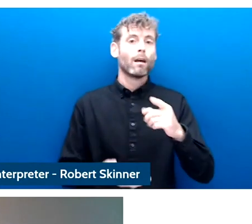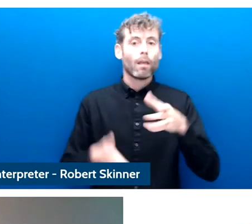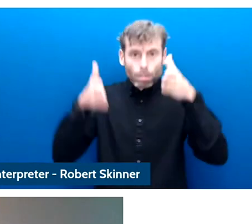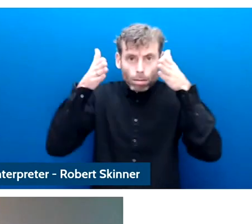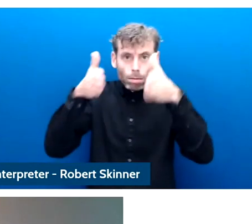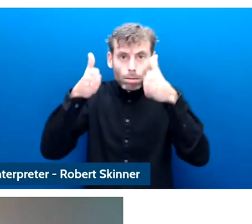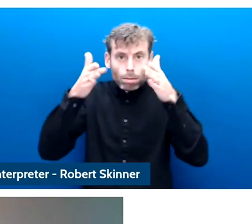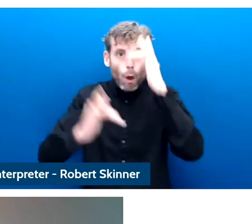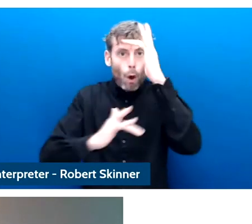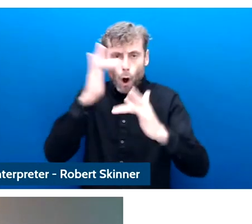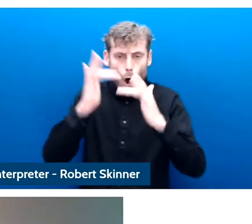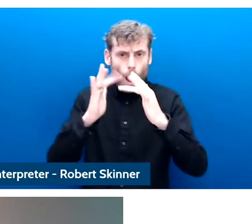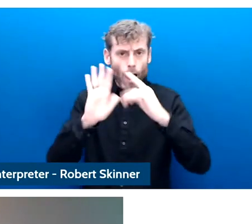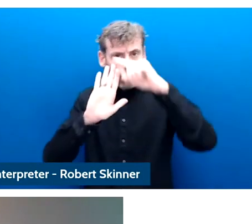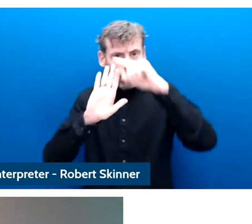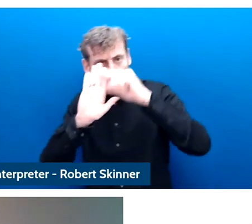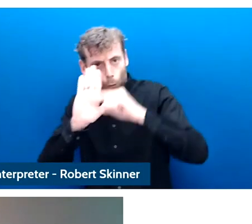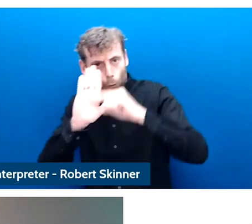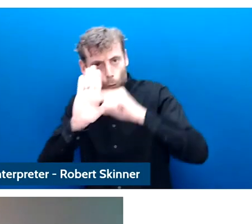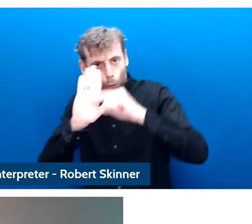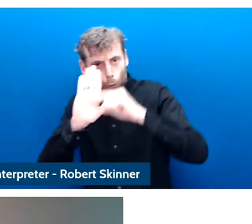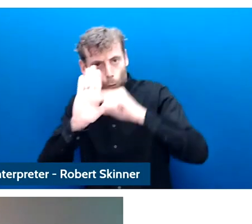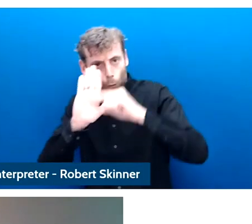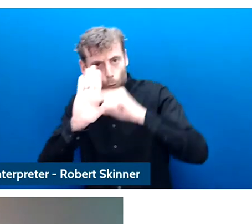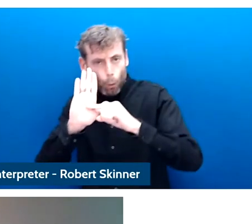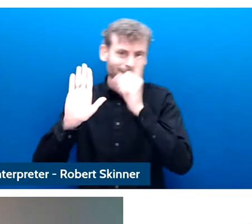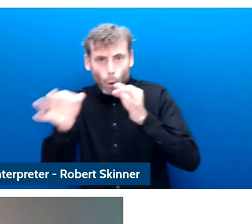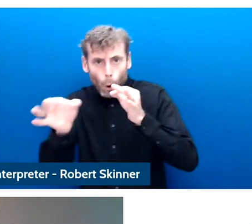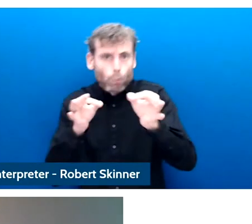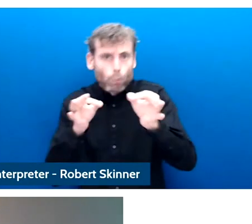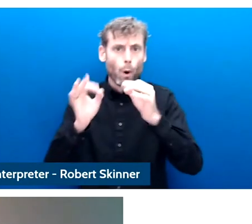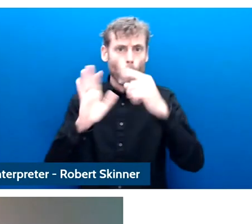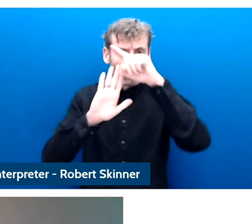discussed and I'm sure we will hear more.